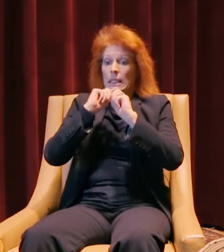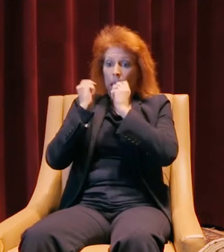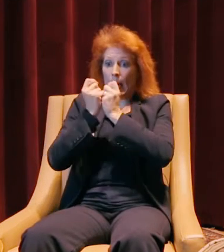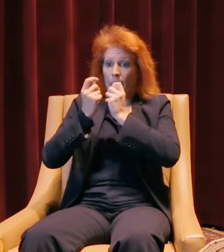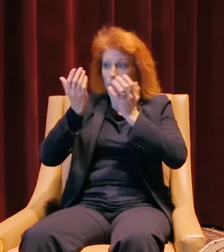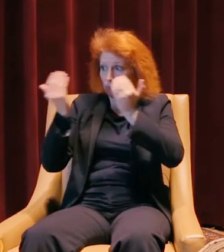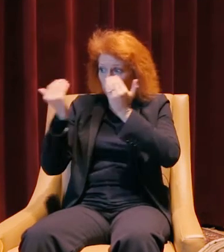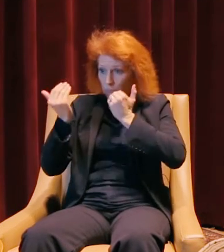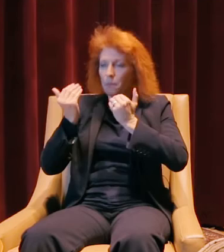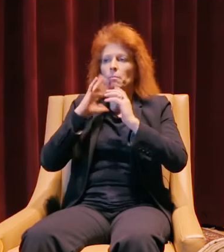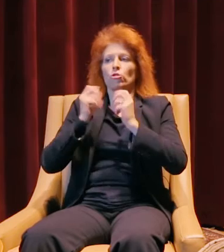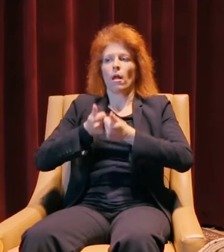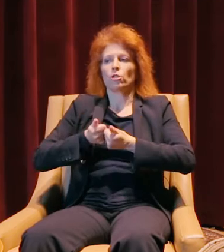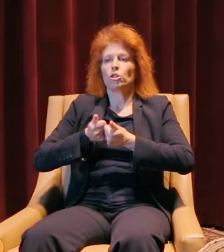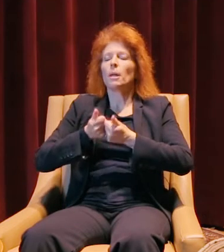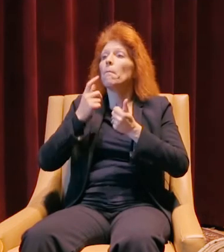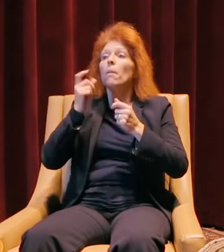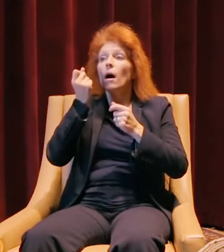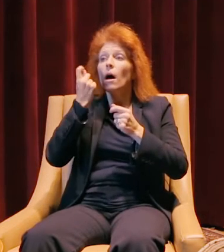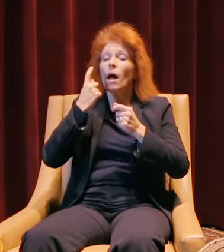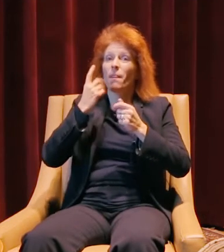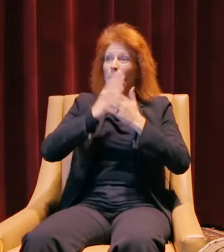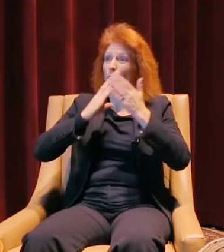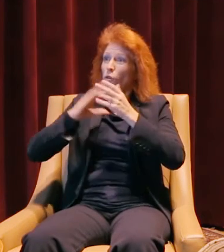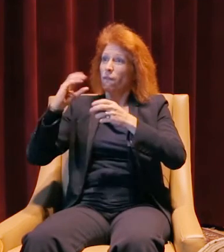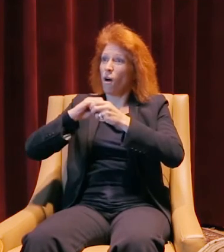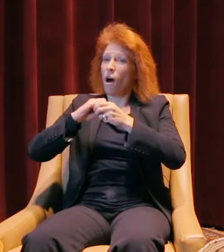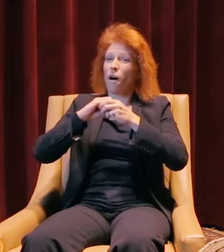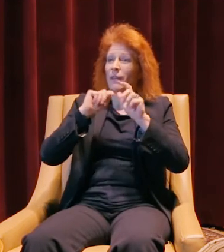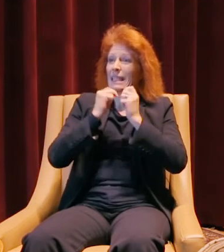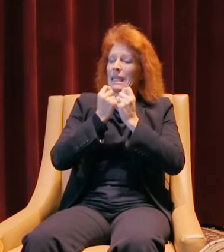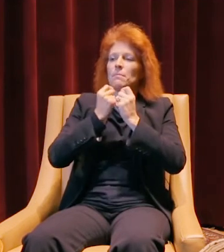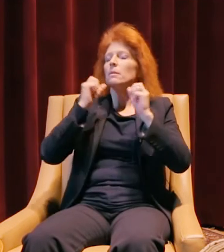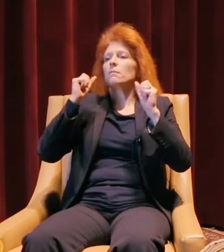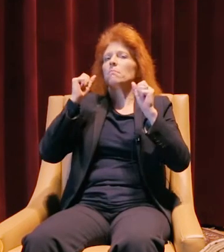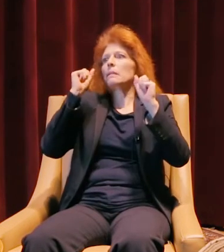and we have really some amazing components, team members in our company now.